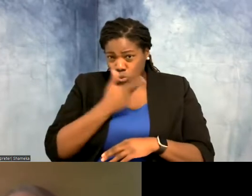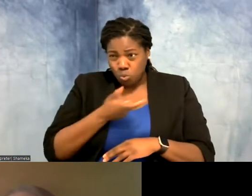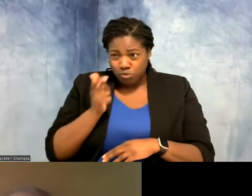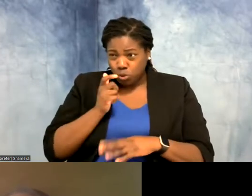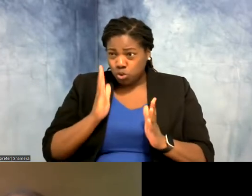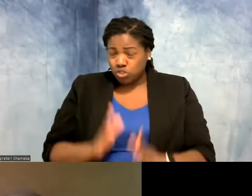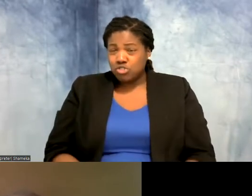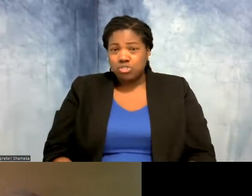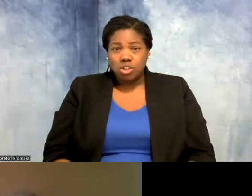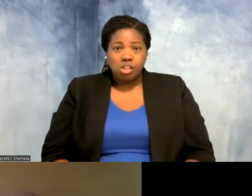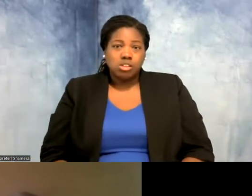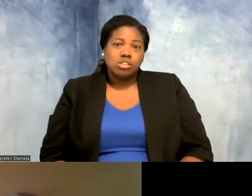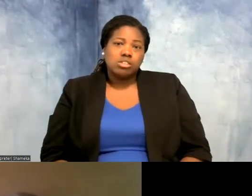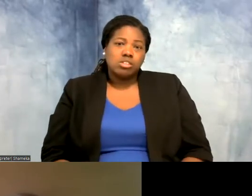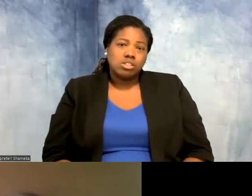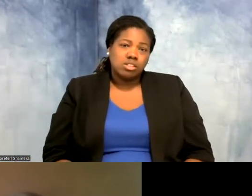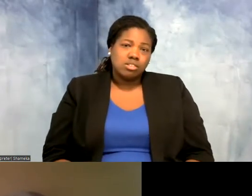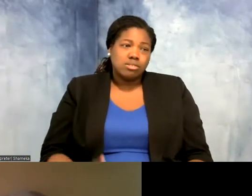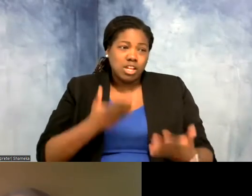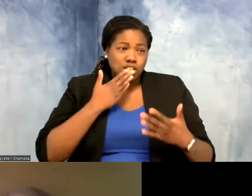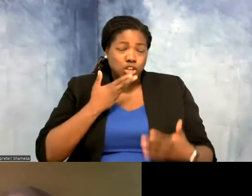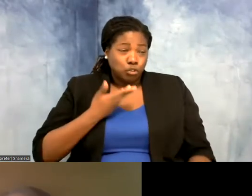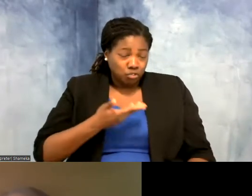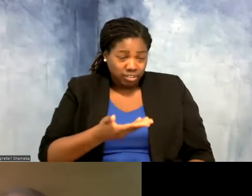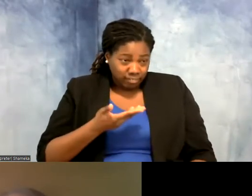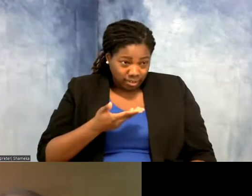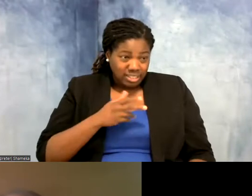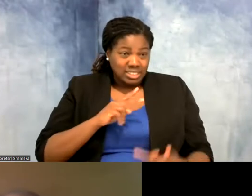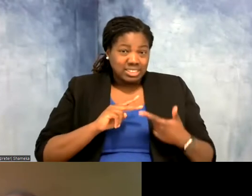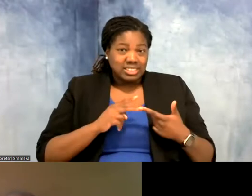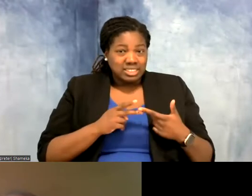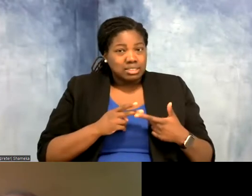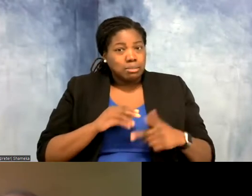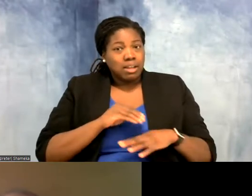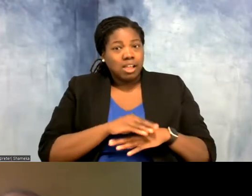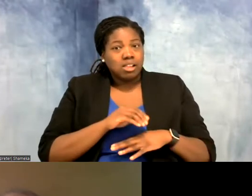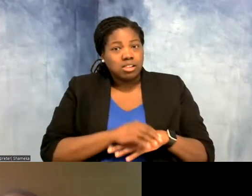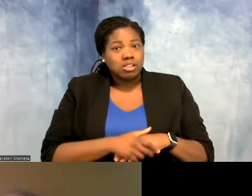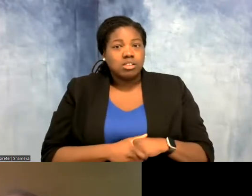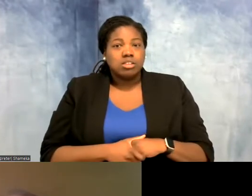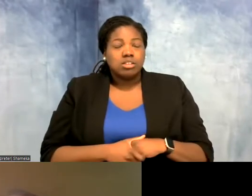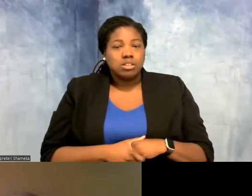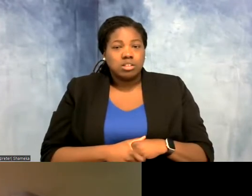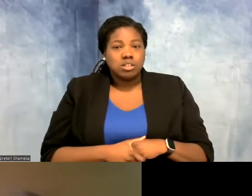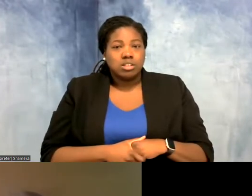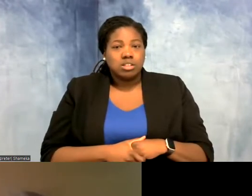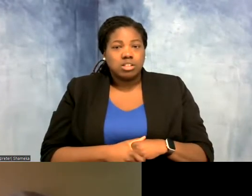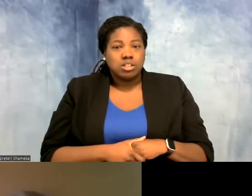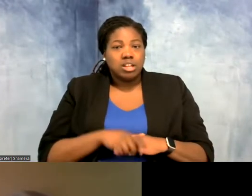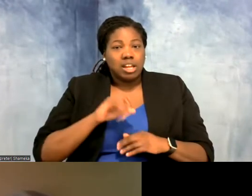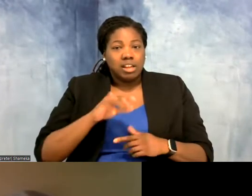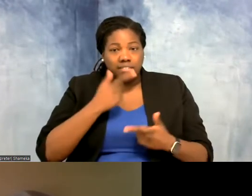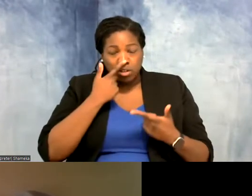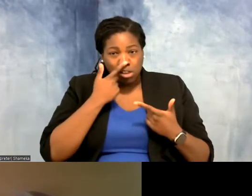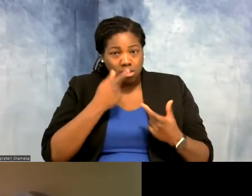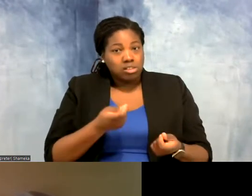Allie: I think, first of all, thanks for having me. And second, my advice is if you are interested in